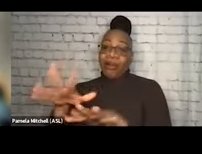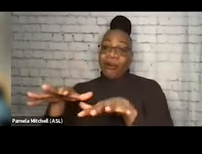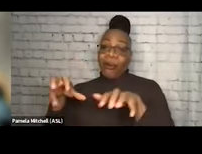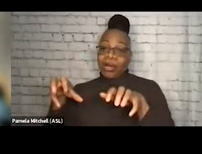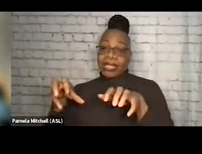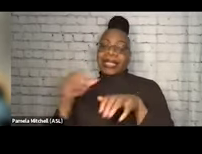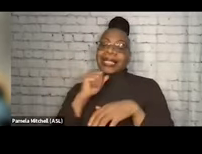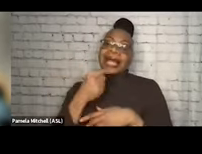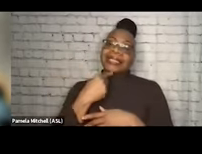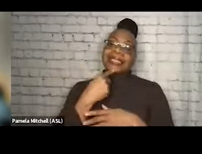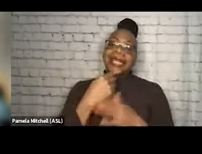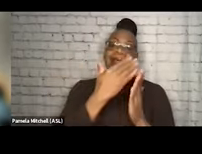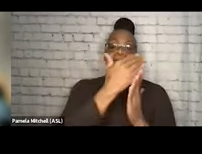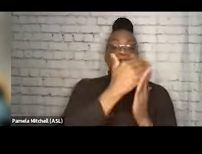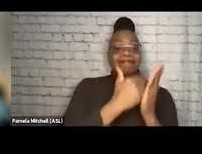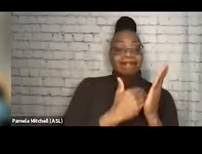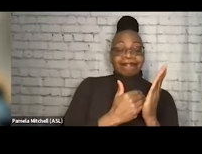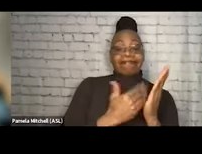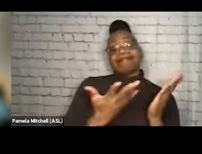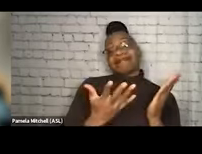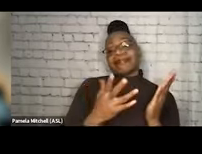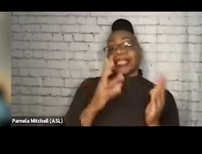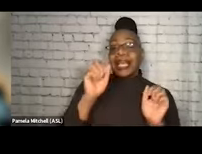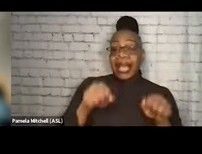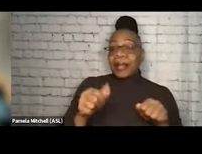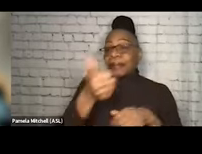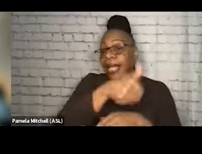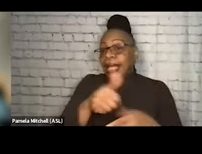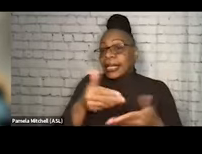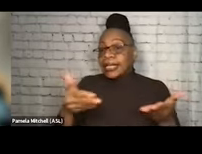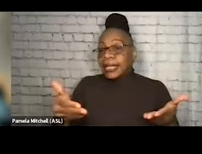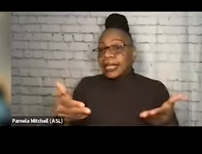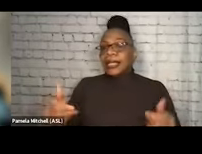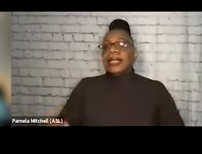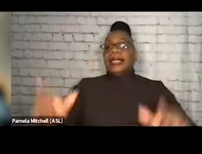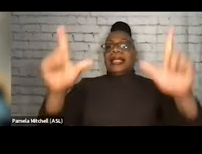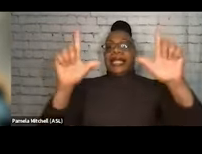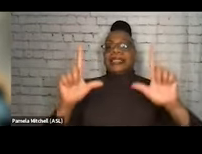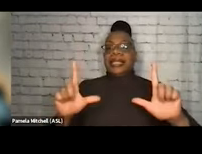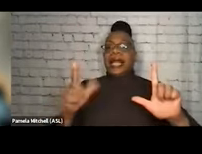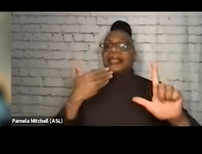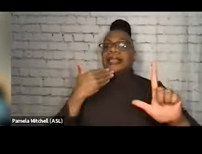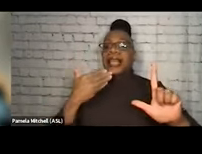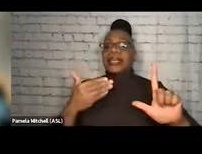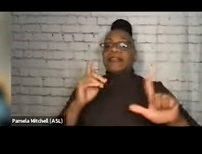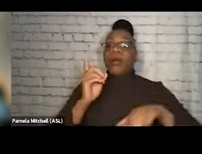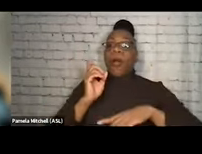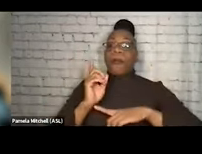illicit pressed pill consumption, which, a pill could be anything. Our next slide, thank you for taking a moment with me to look at what we have,